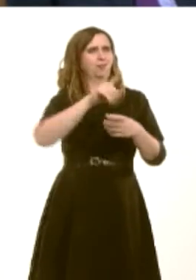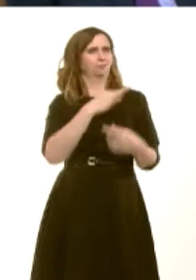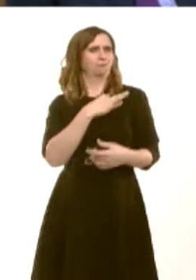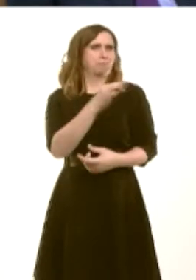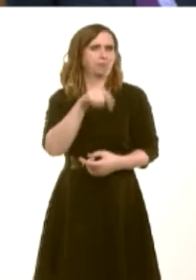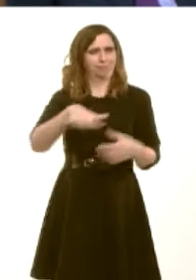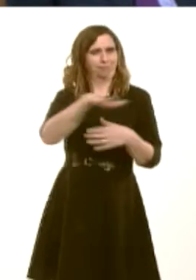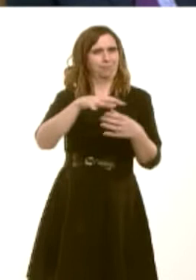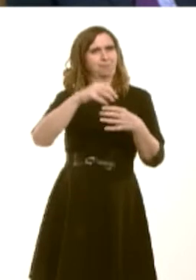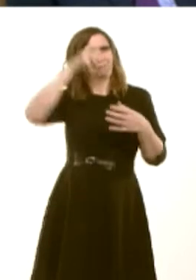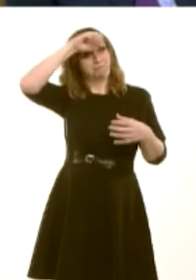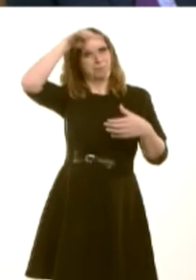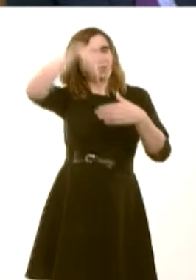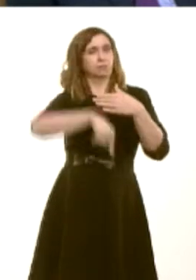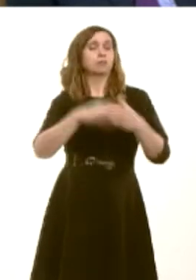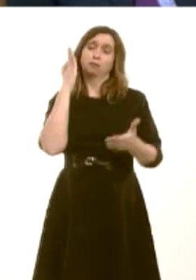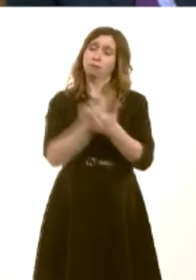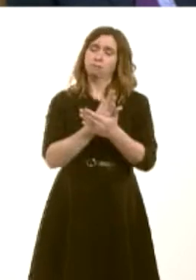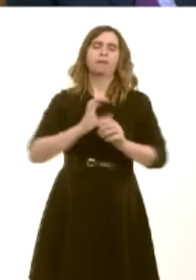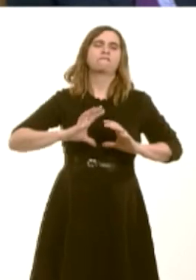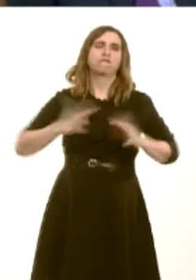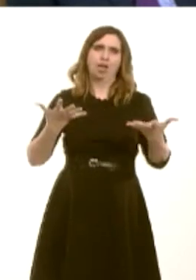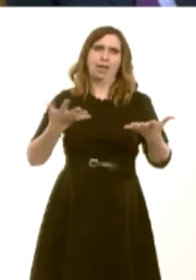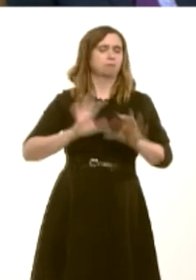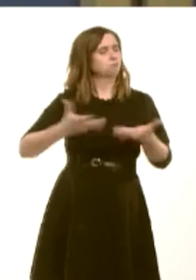I can say to her there will be no charges for underground tours at Big Pit. That has